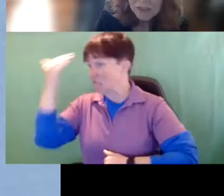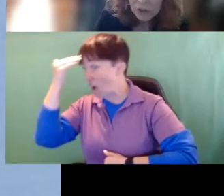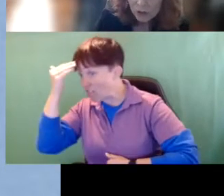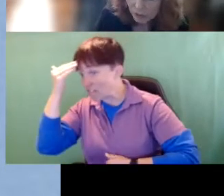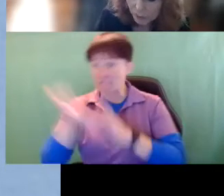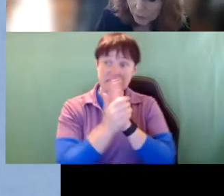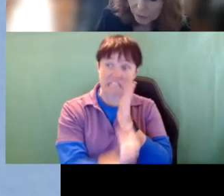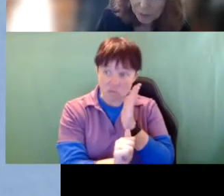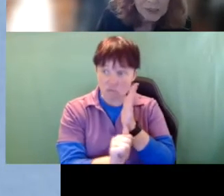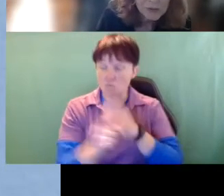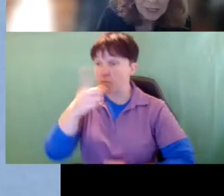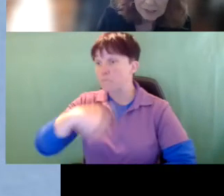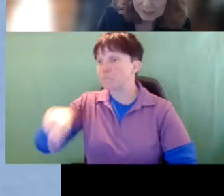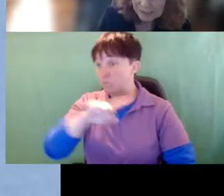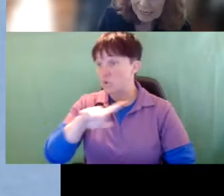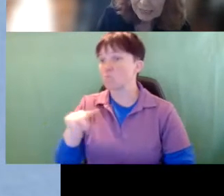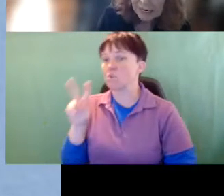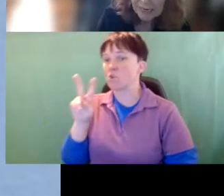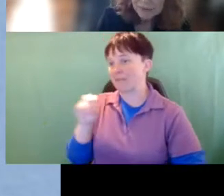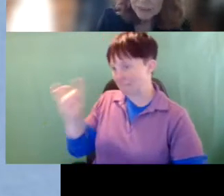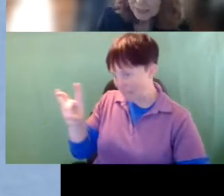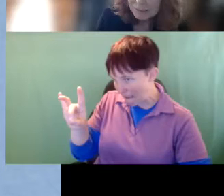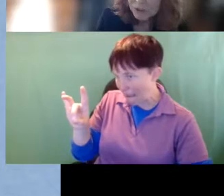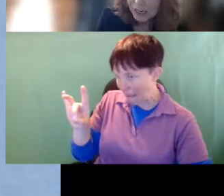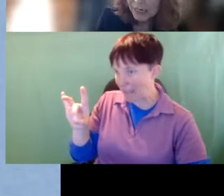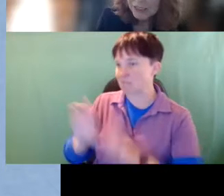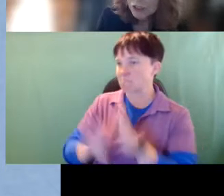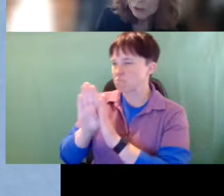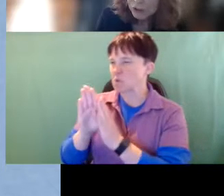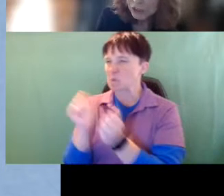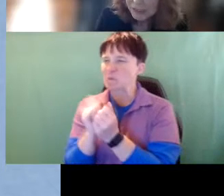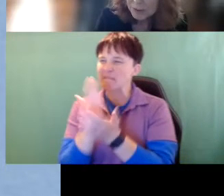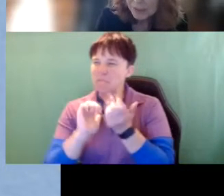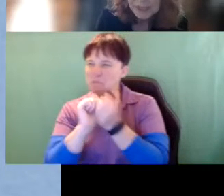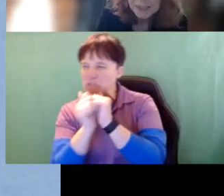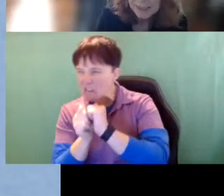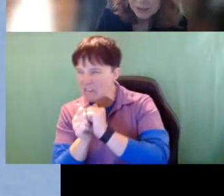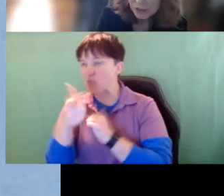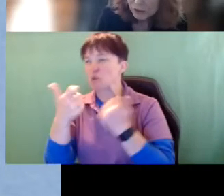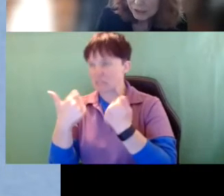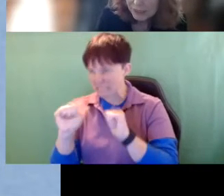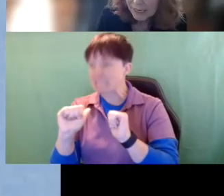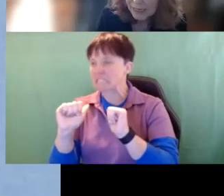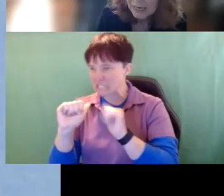So those were approved in 2008 and with some change those are still being adhered to today